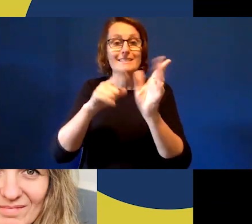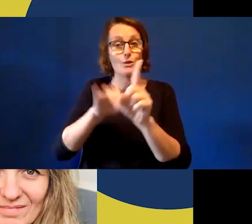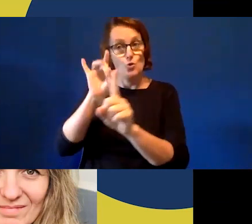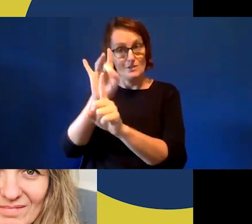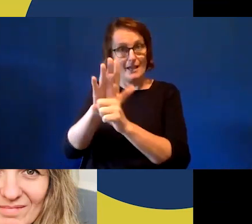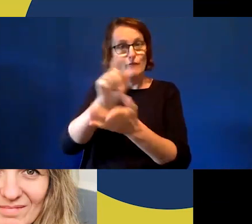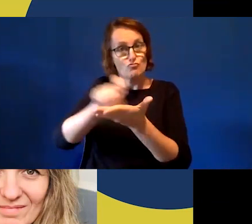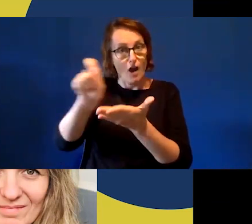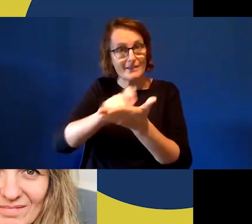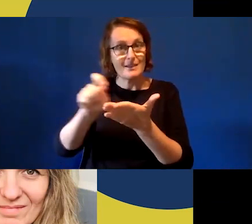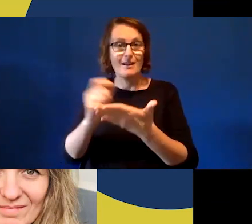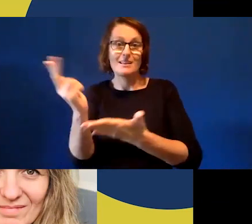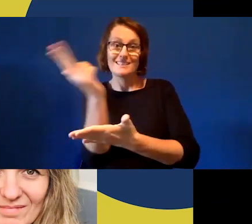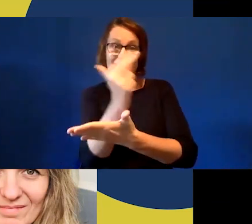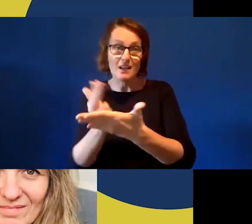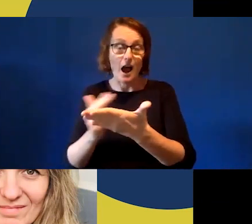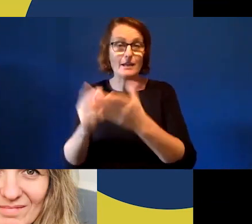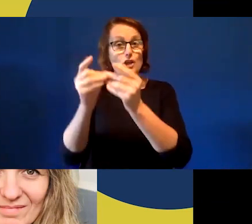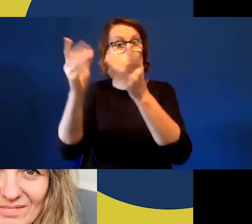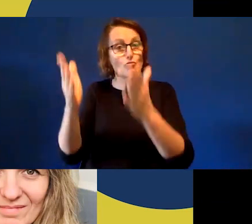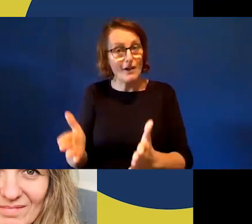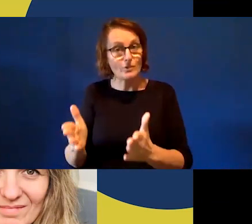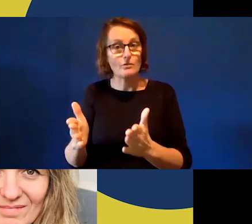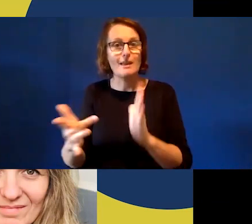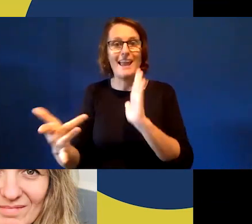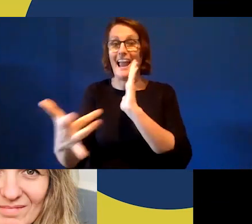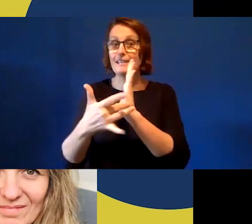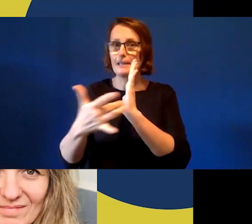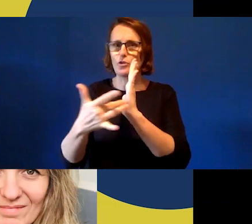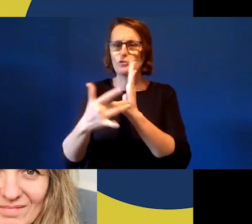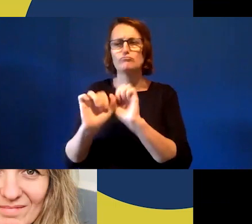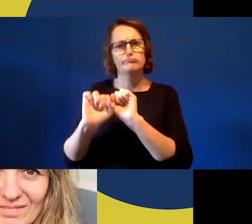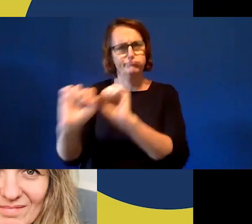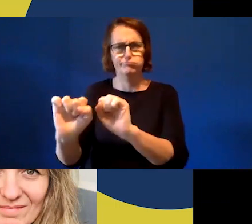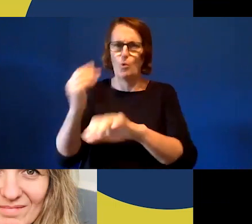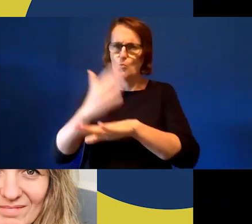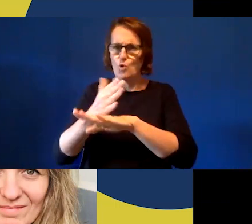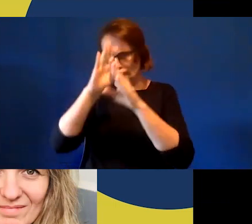designer, director, and technology is at the core of her work. For over